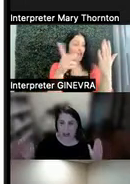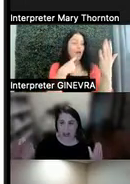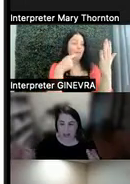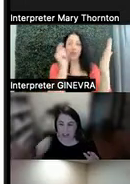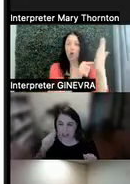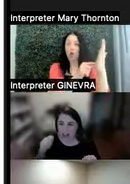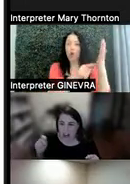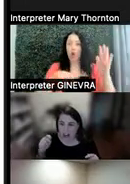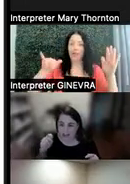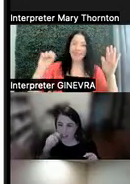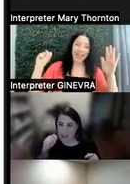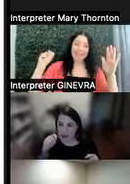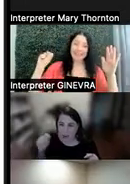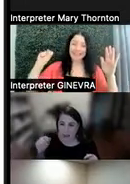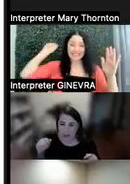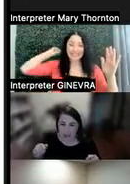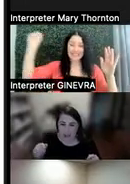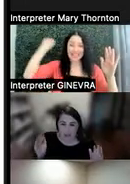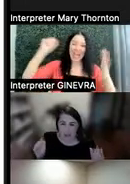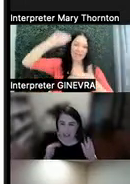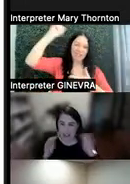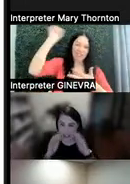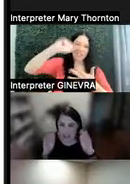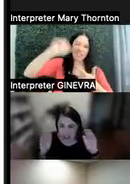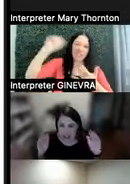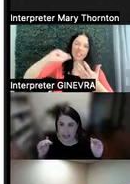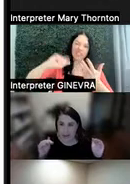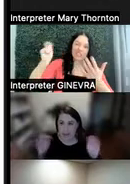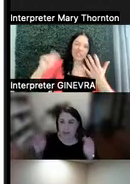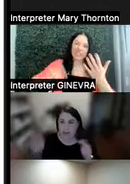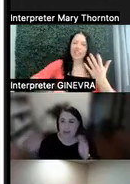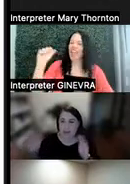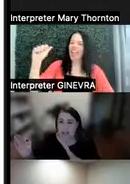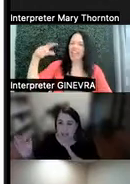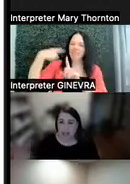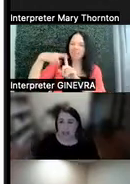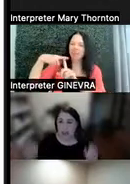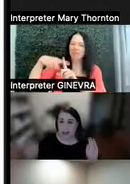I'm going to check off every single one of these things, and I'm going to get an A-plus-plus-plus-plus-plus.